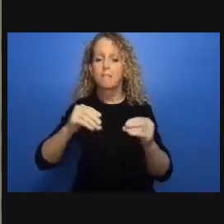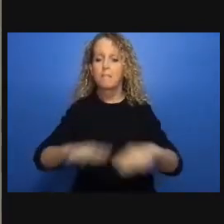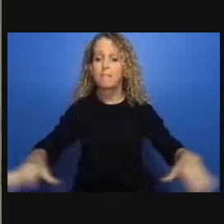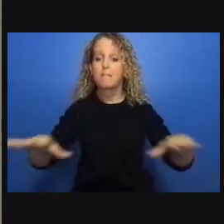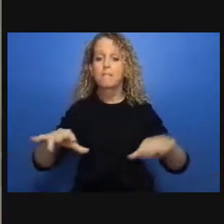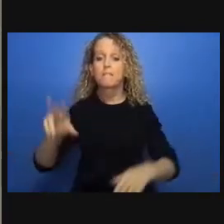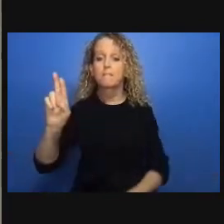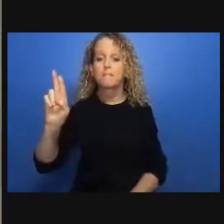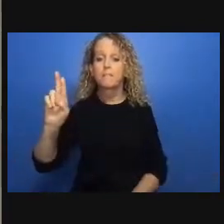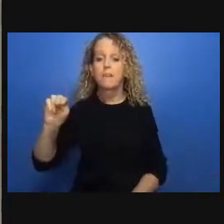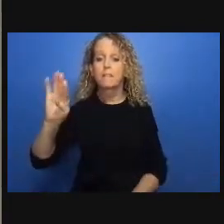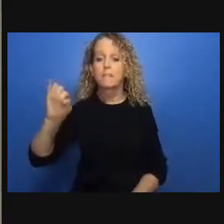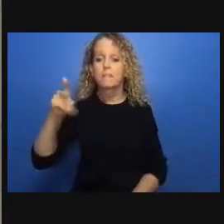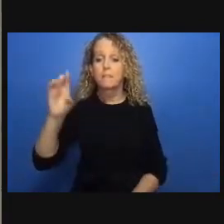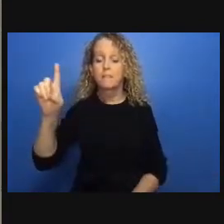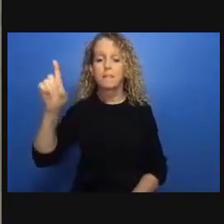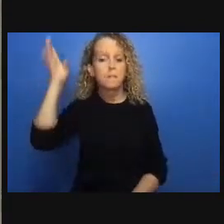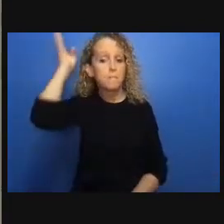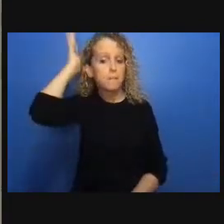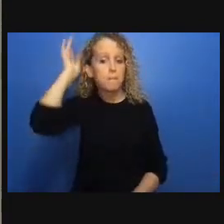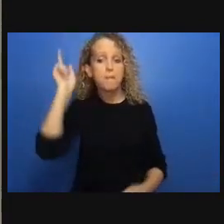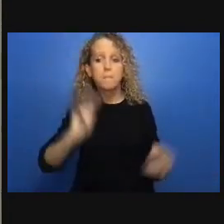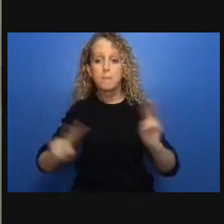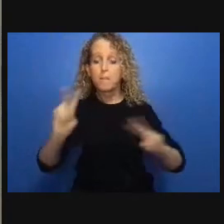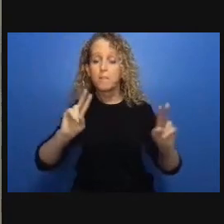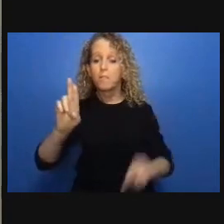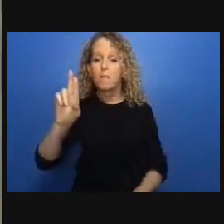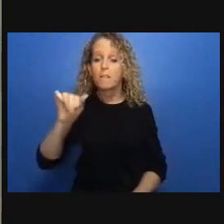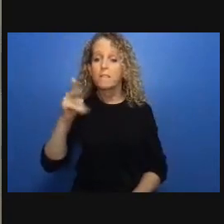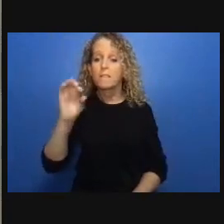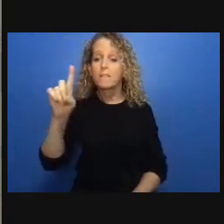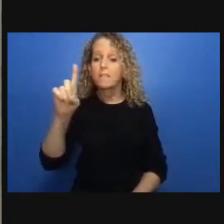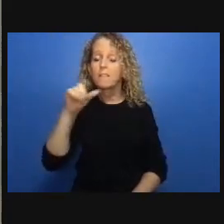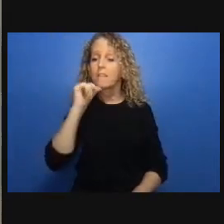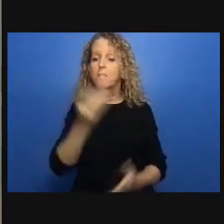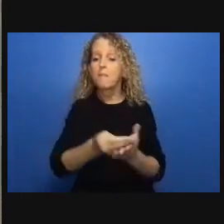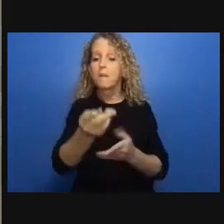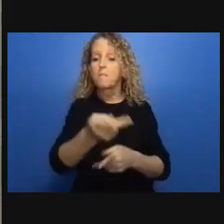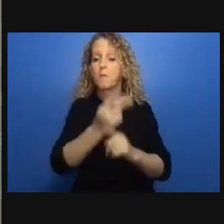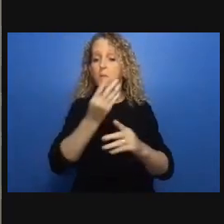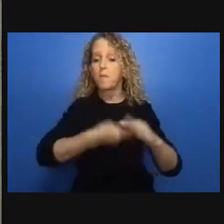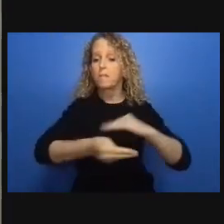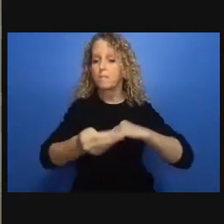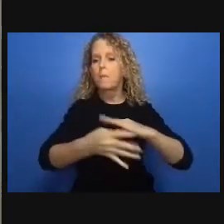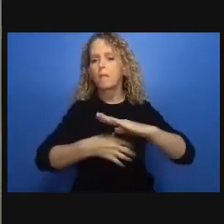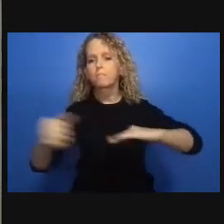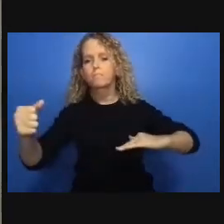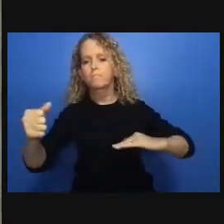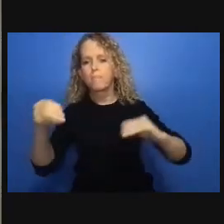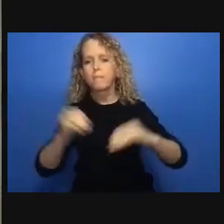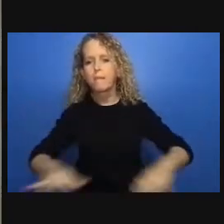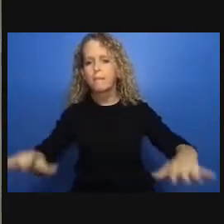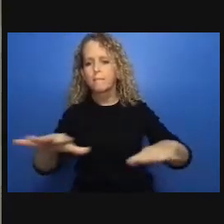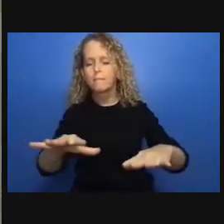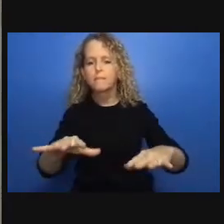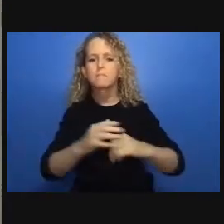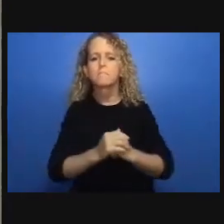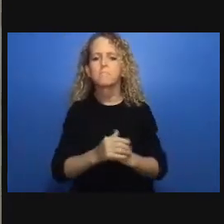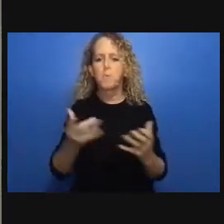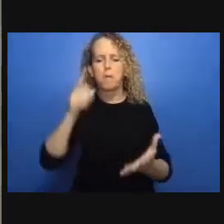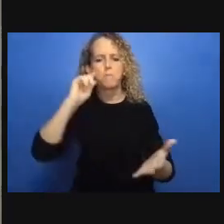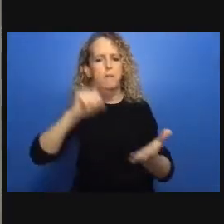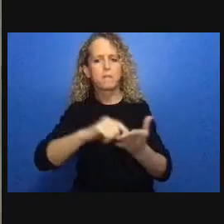some concrete examples of the areas that we found were not particularly well addressed or had